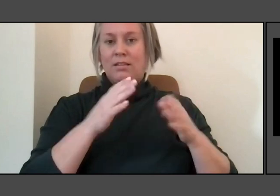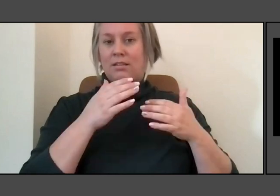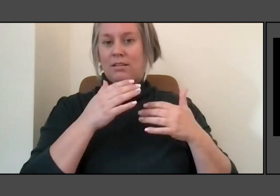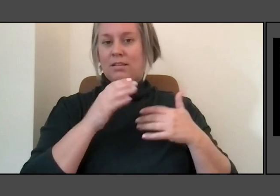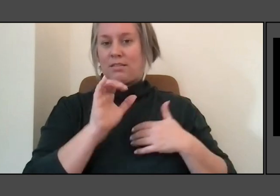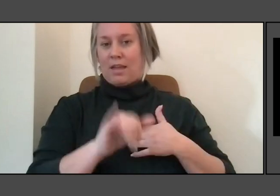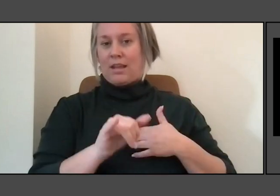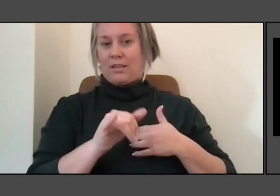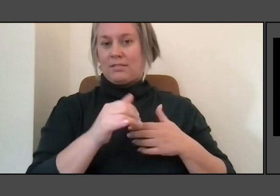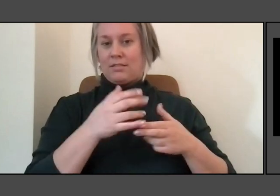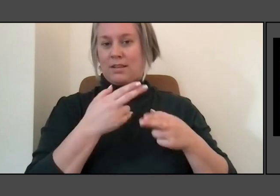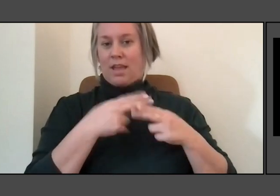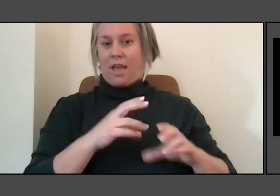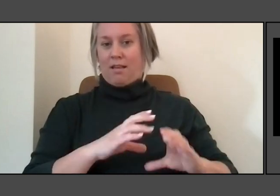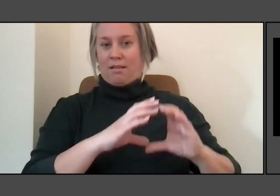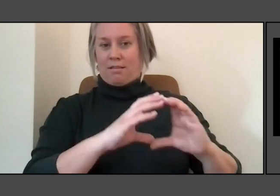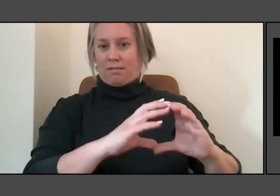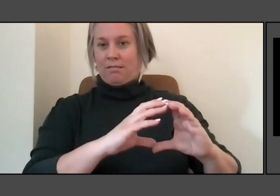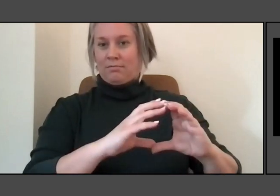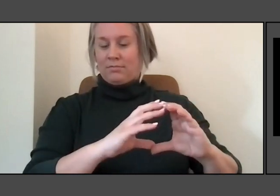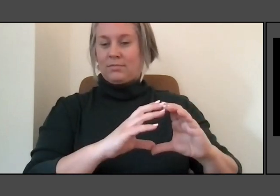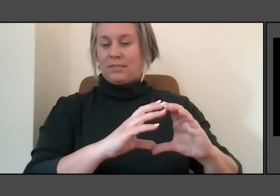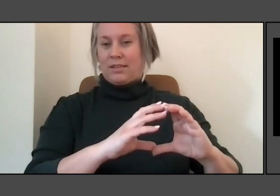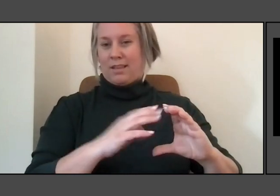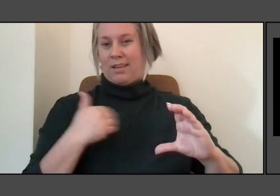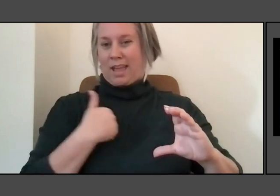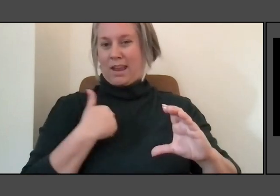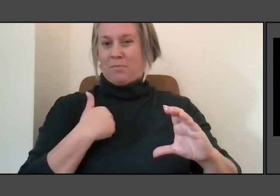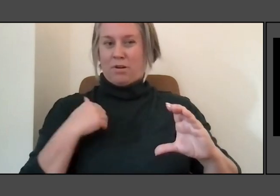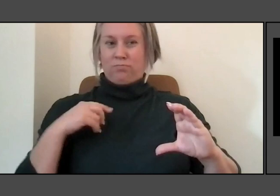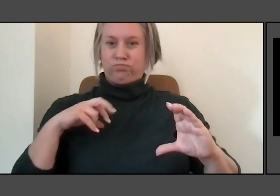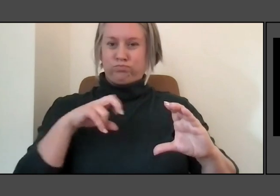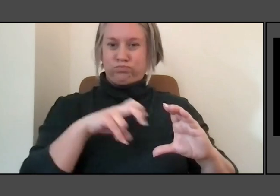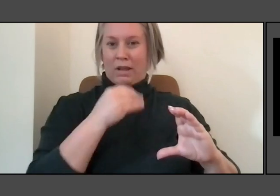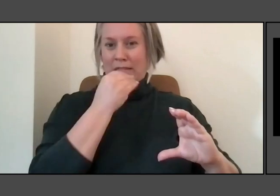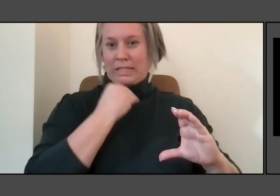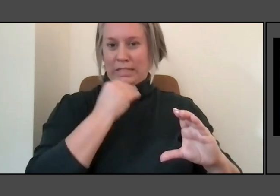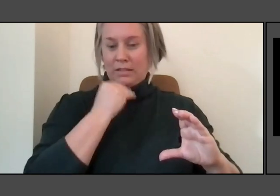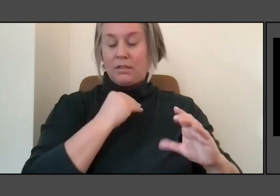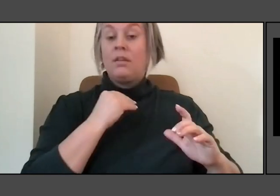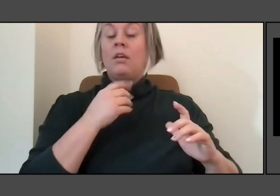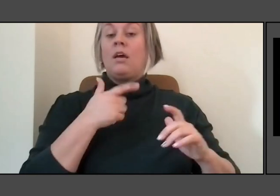And I had been asked to do a work in Sweden for Art Park called Wanås.